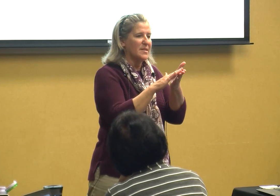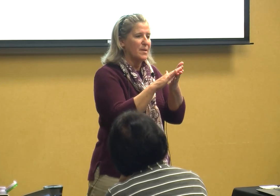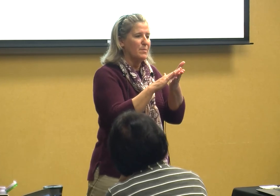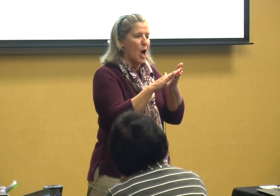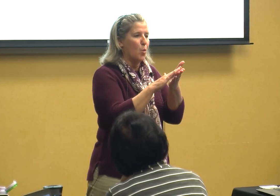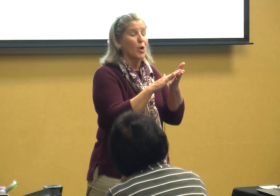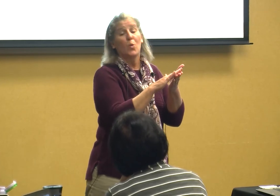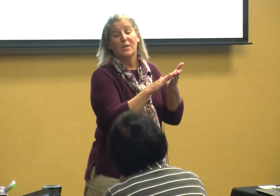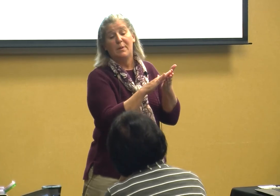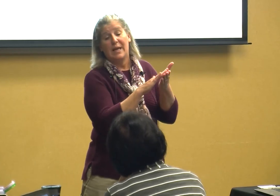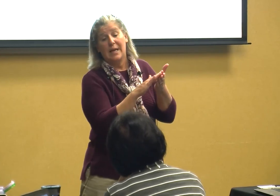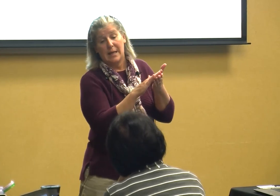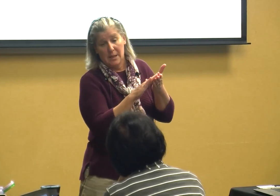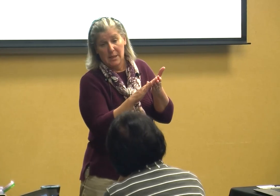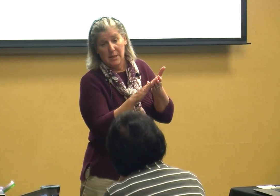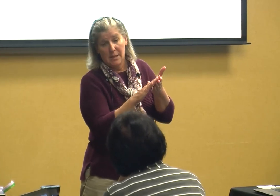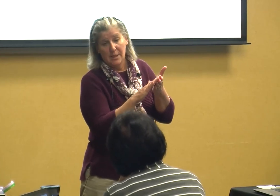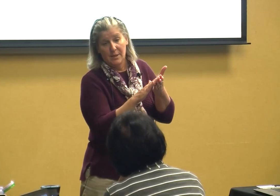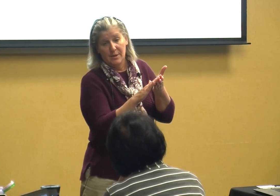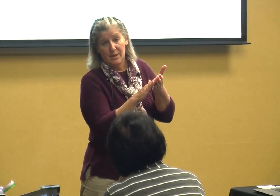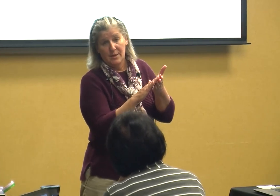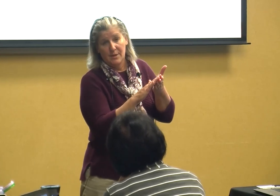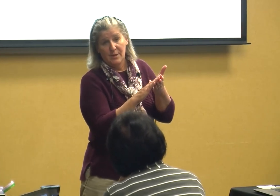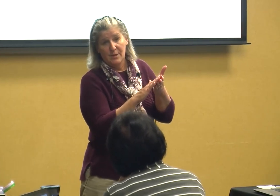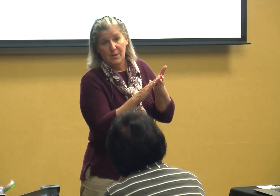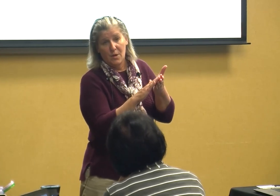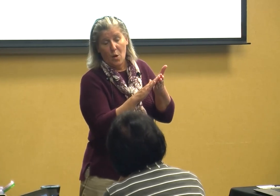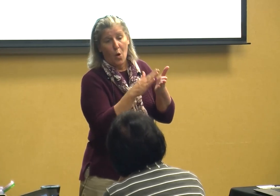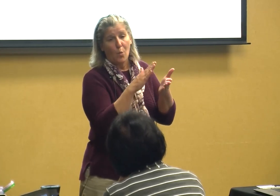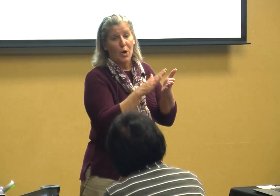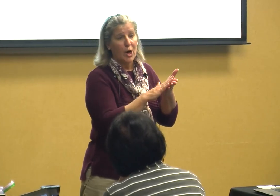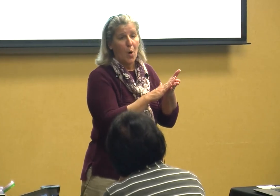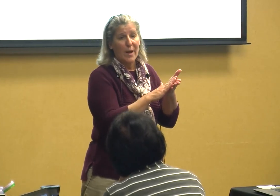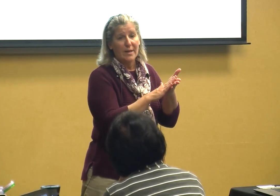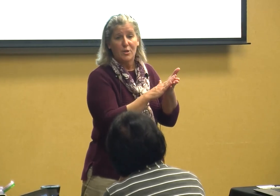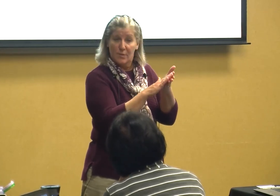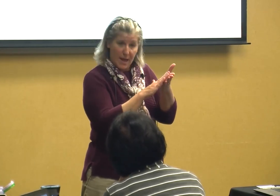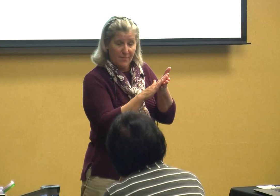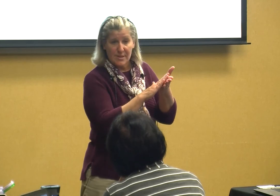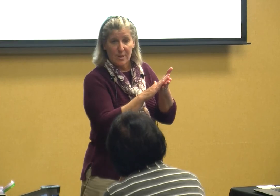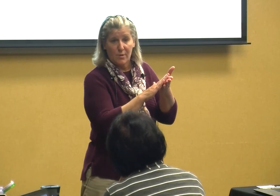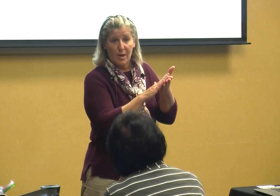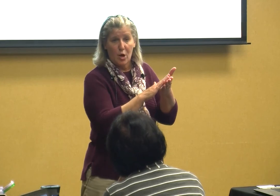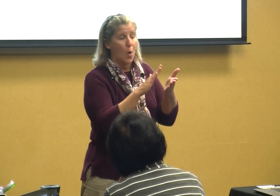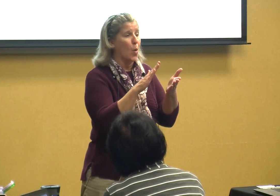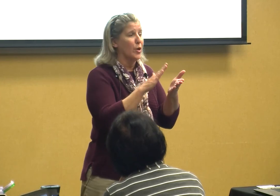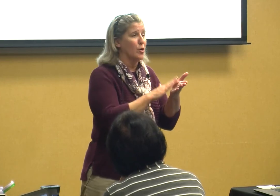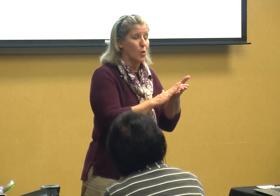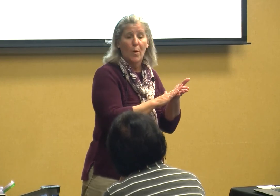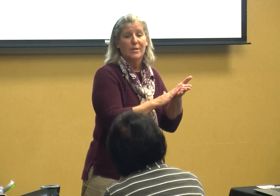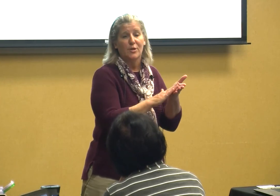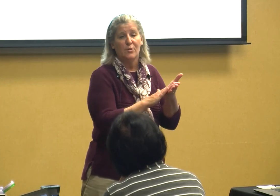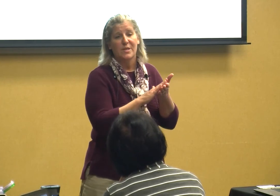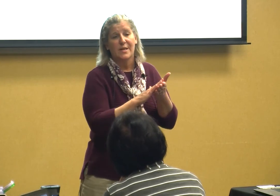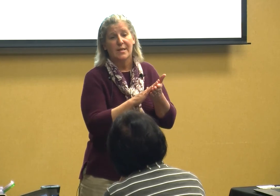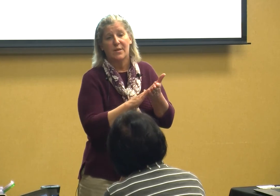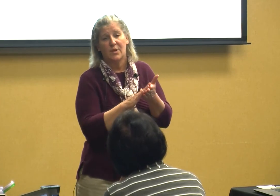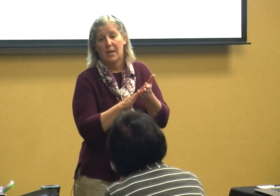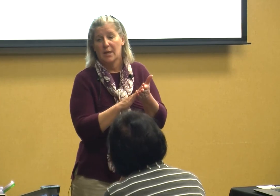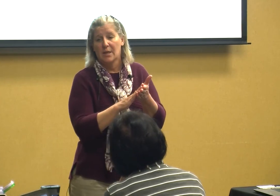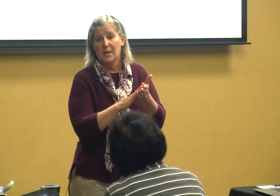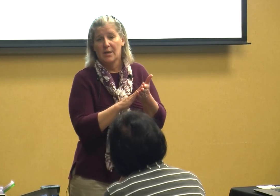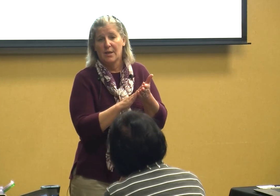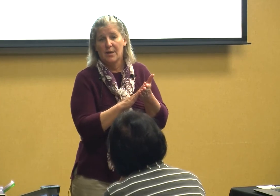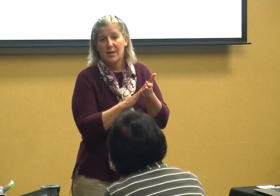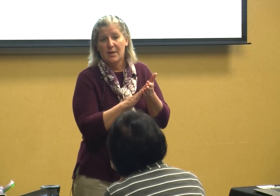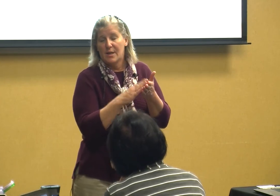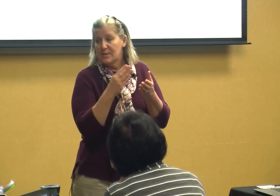them know we're going to PE or we're going to the cafeteria or you're going to do this activity so